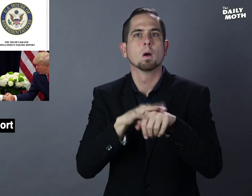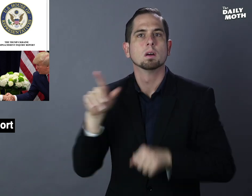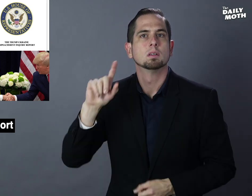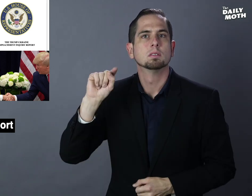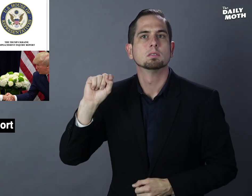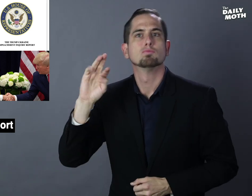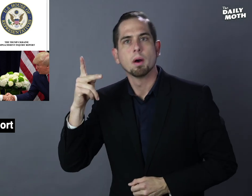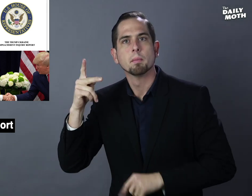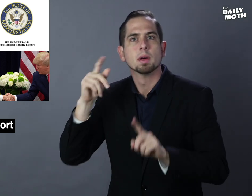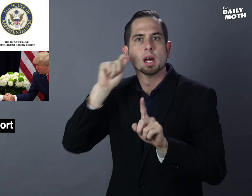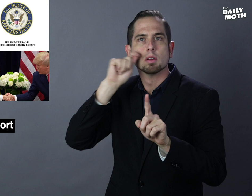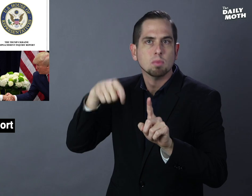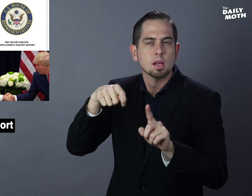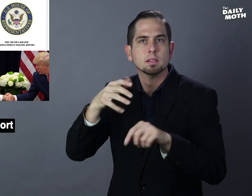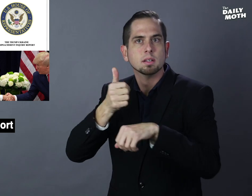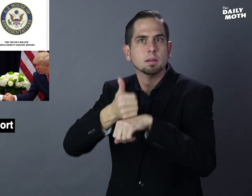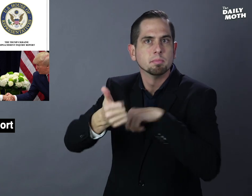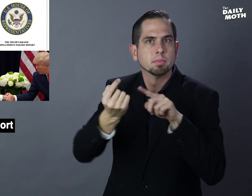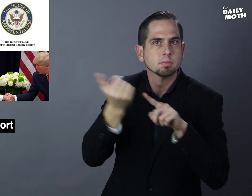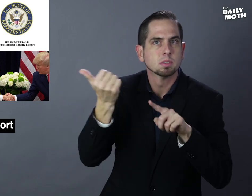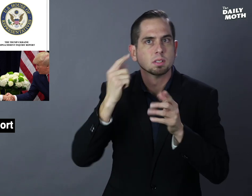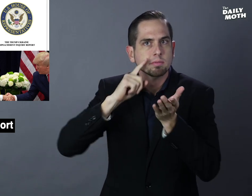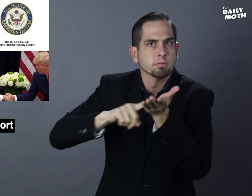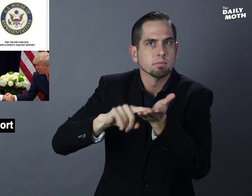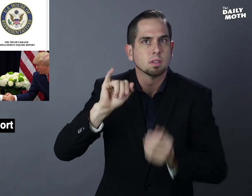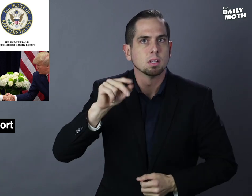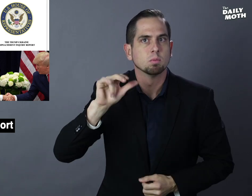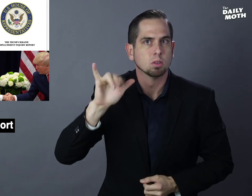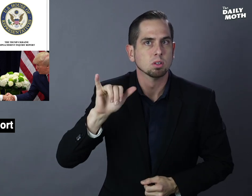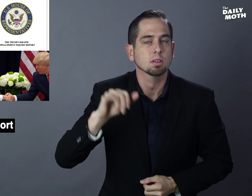their Trump-Ukraine impeachment inquiry.